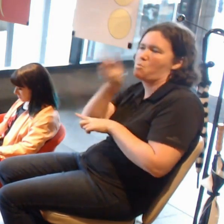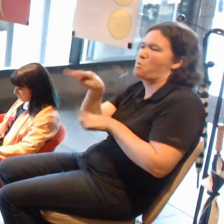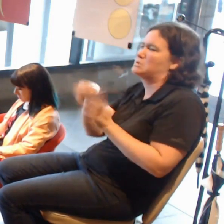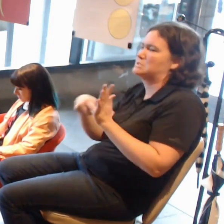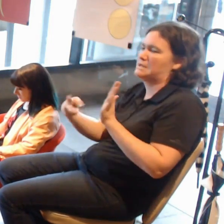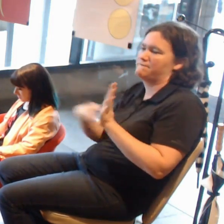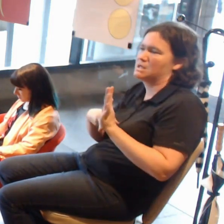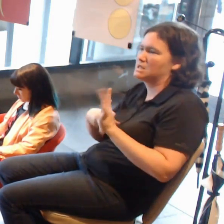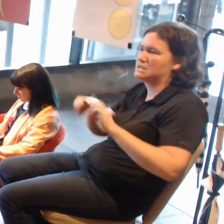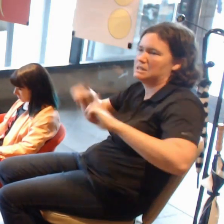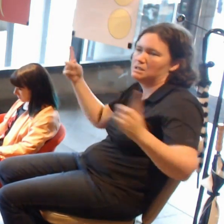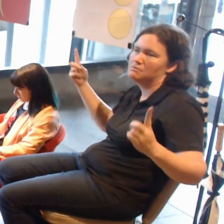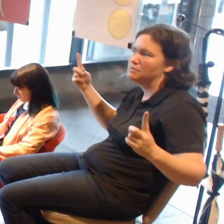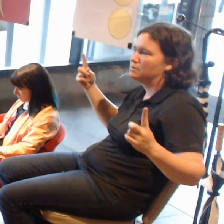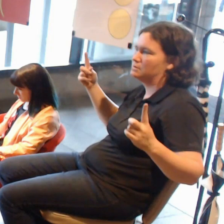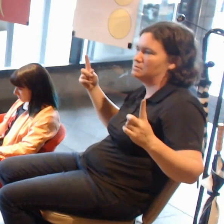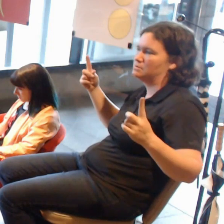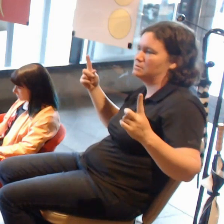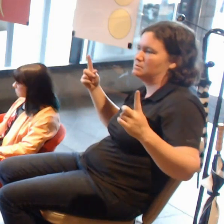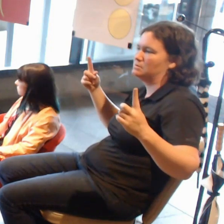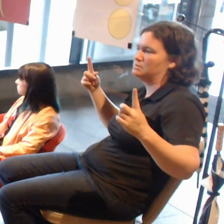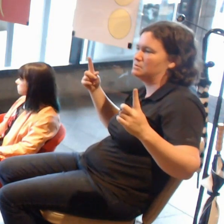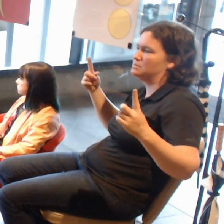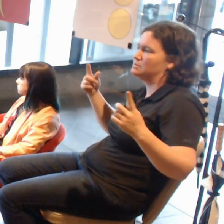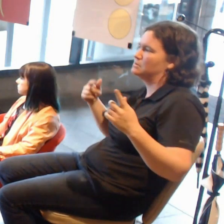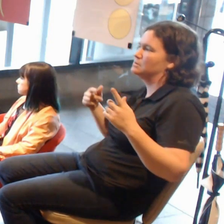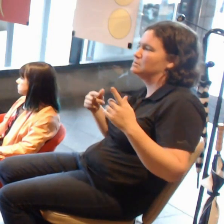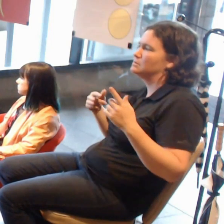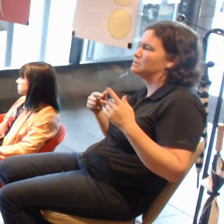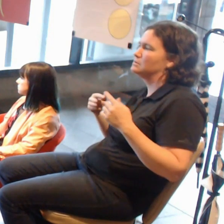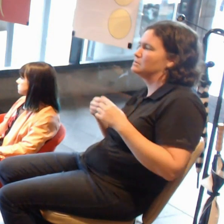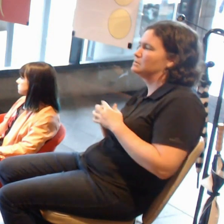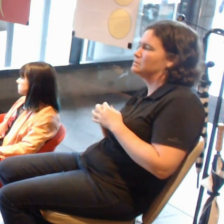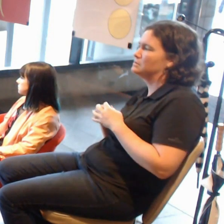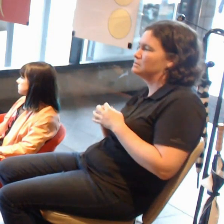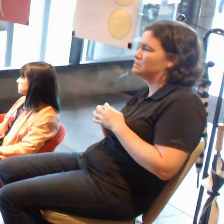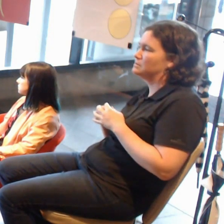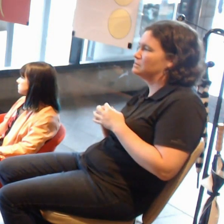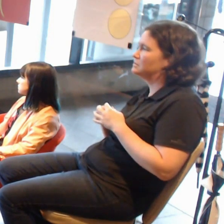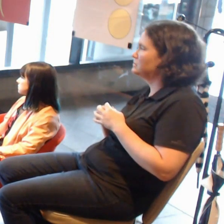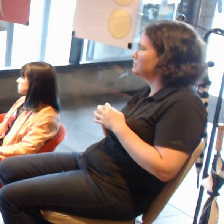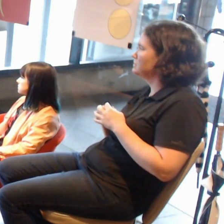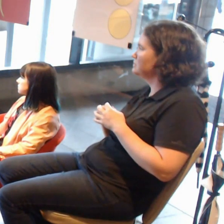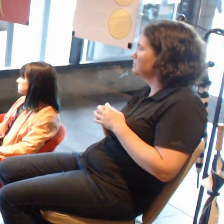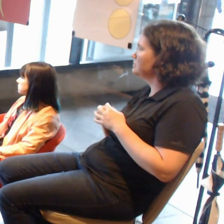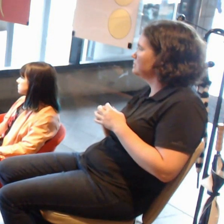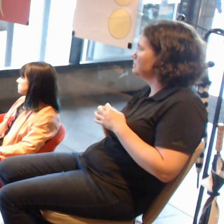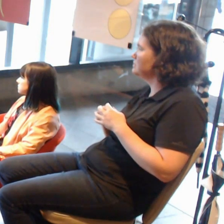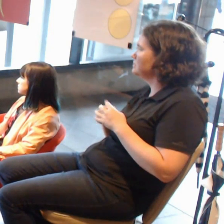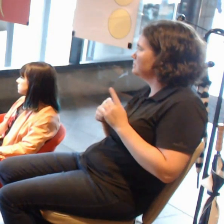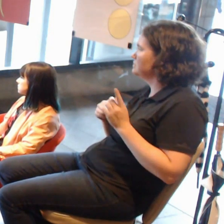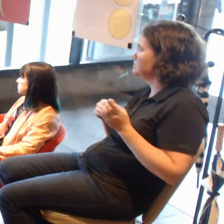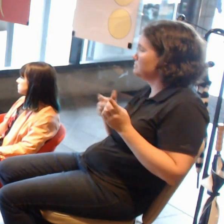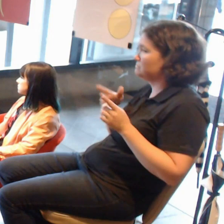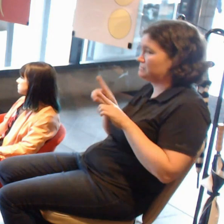It's much more. A practical example, because I like them, I took my son to the office the other day.